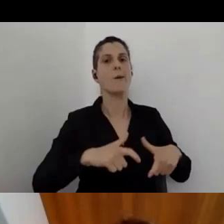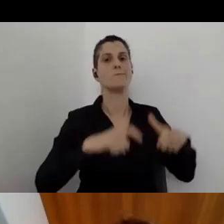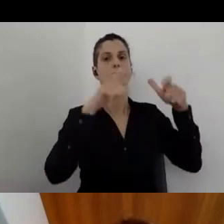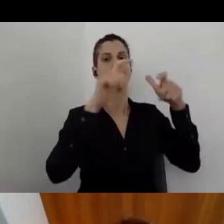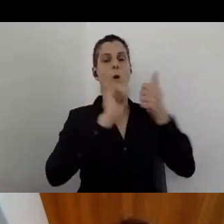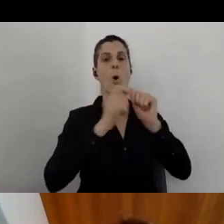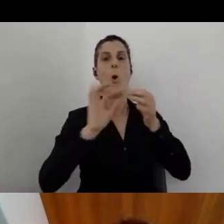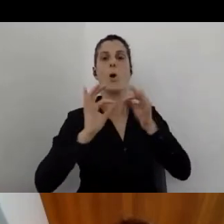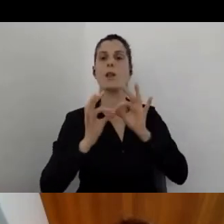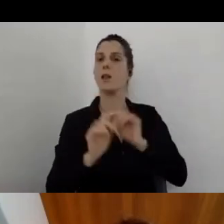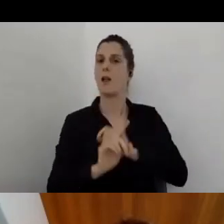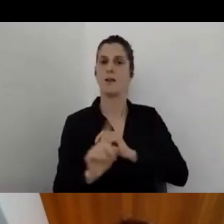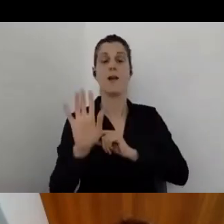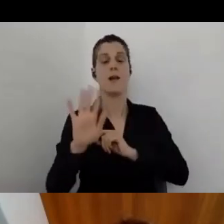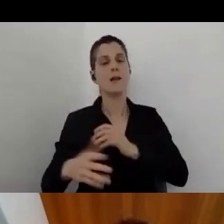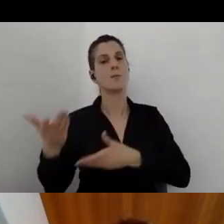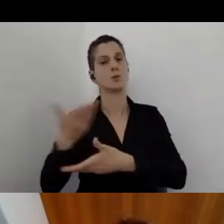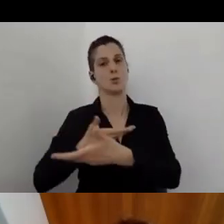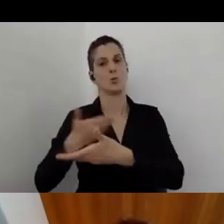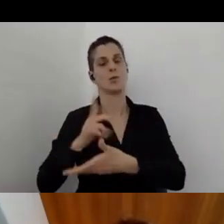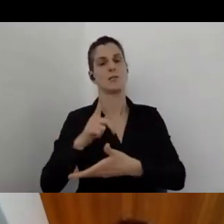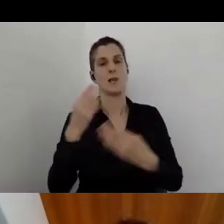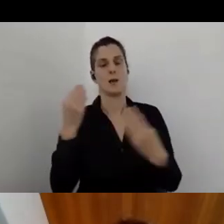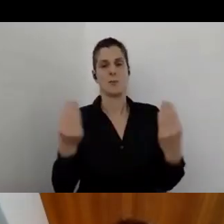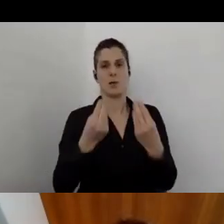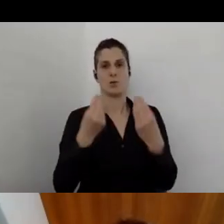I think this is something that is very important to emphasize